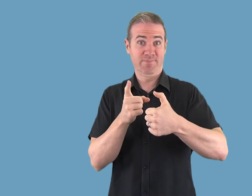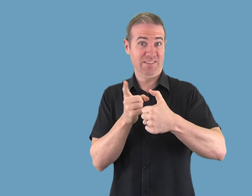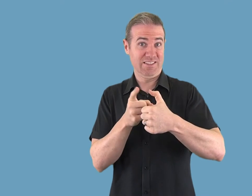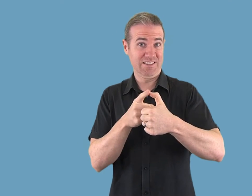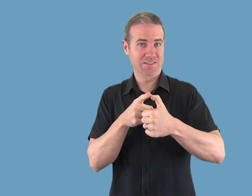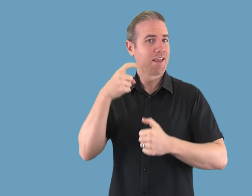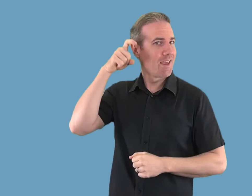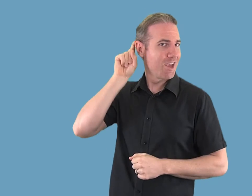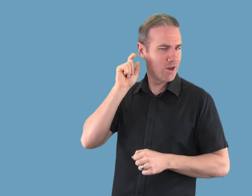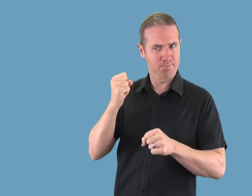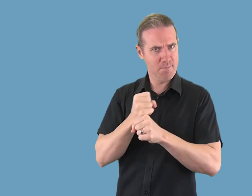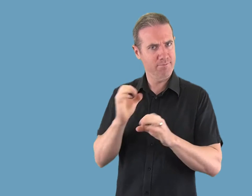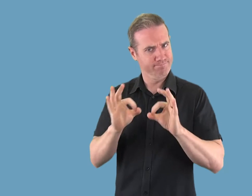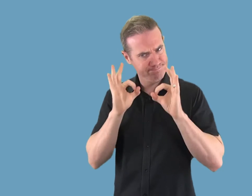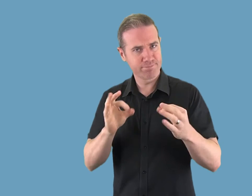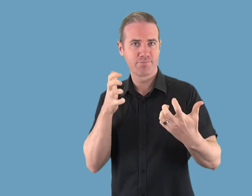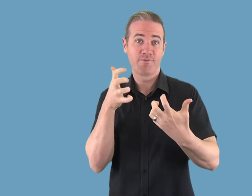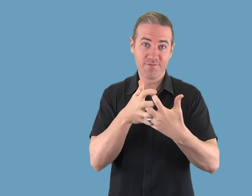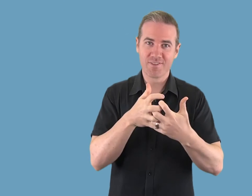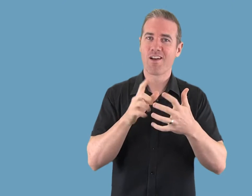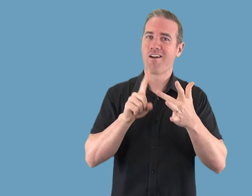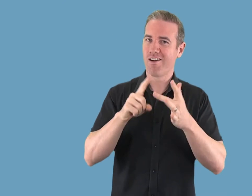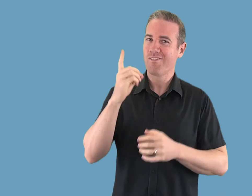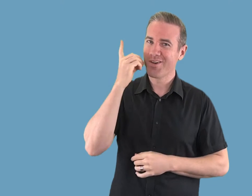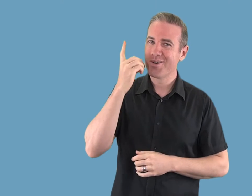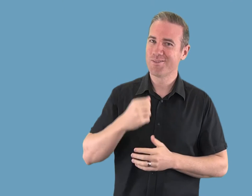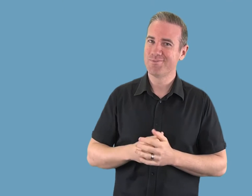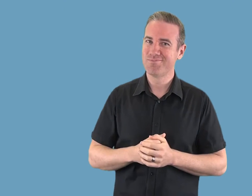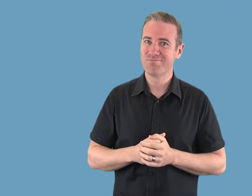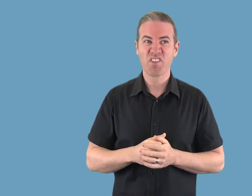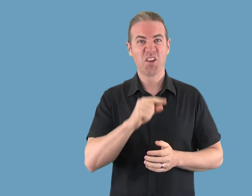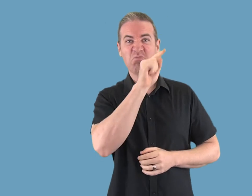* Made for iPhone Hearing Aids